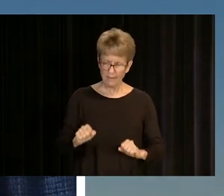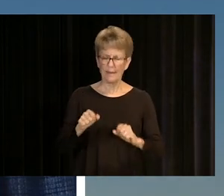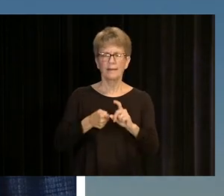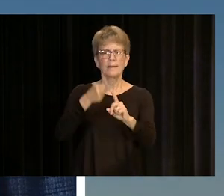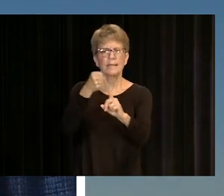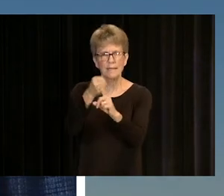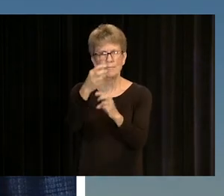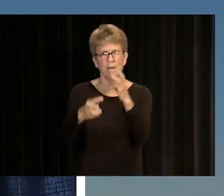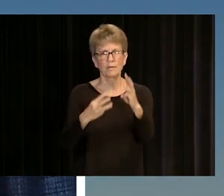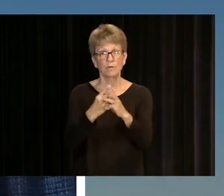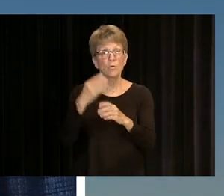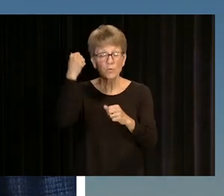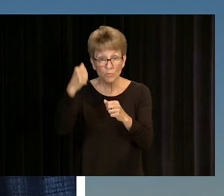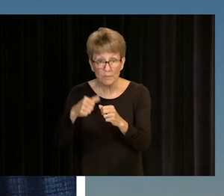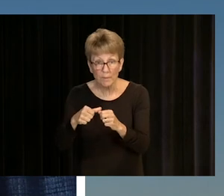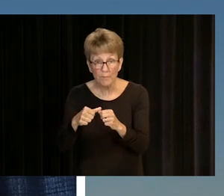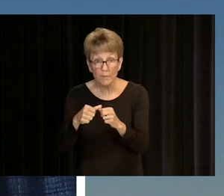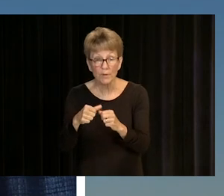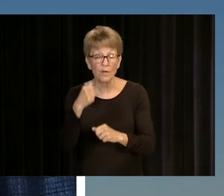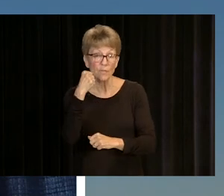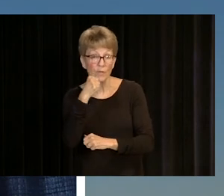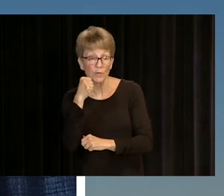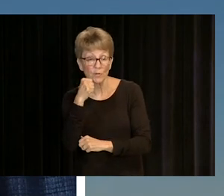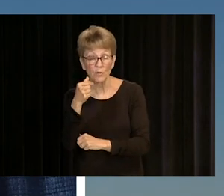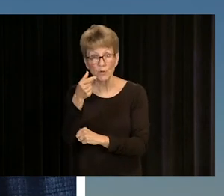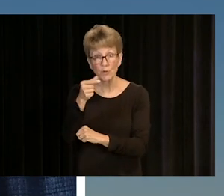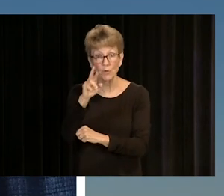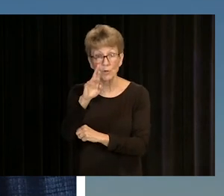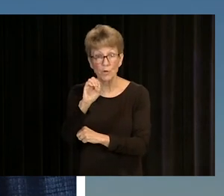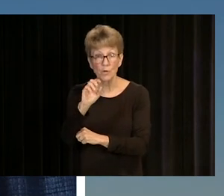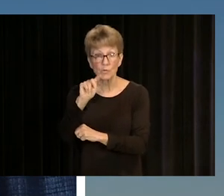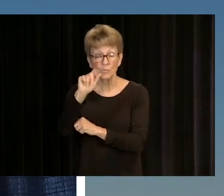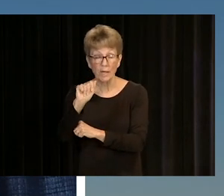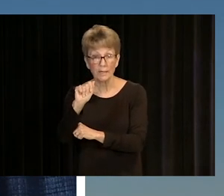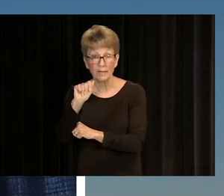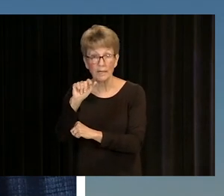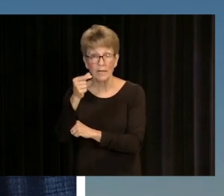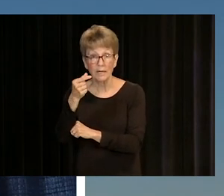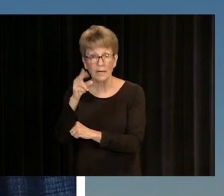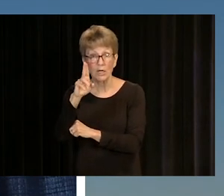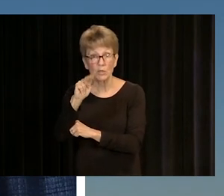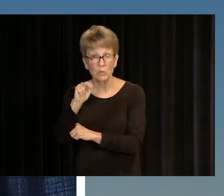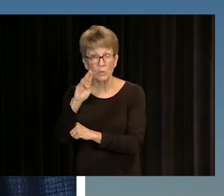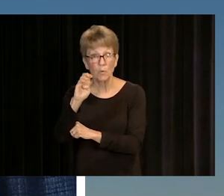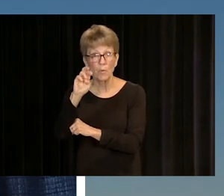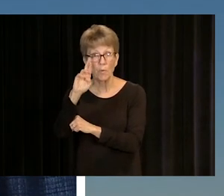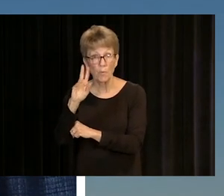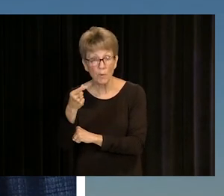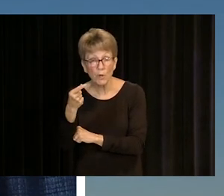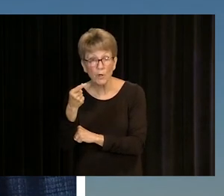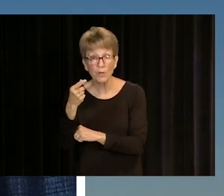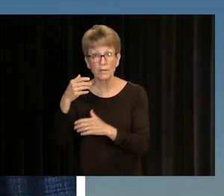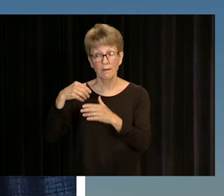IN AUGUST 2018, A YOUNG SWEDISH GIRL BY THE NAME OF GRETA THUNBERG TOOK IT UPON HERSELF